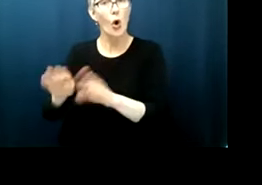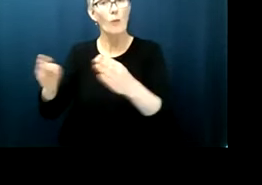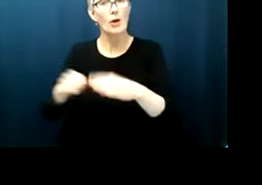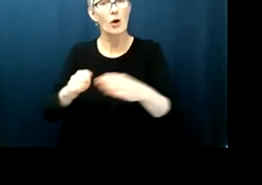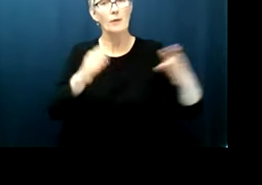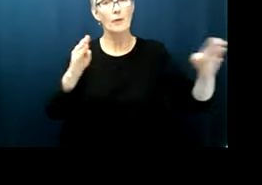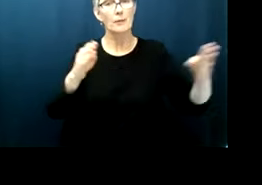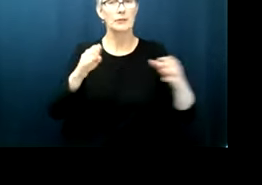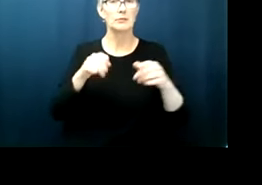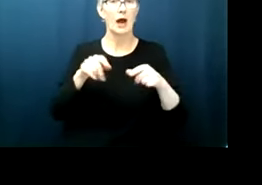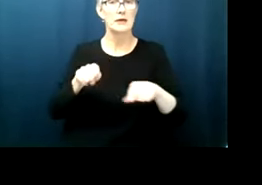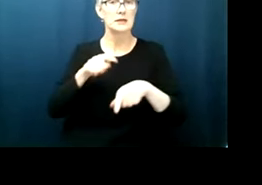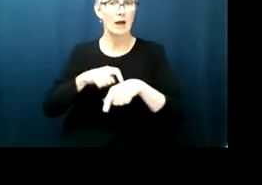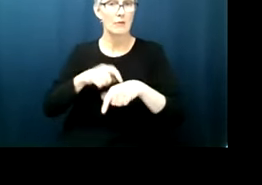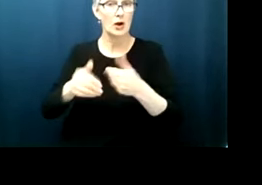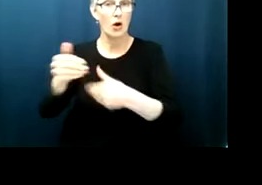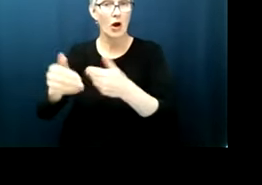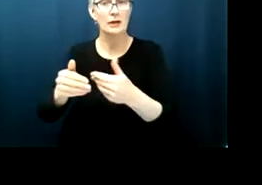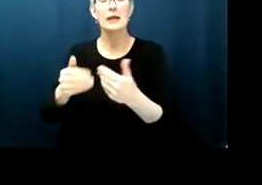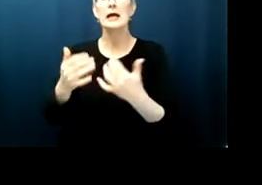and many constitutional theorists today when they look at the language of the right to vote